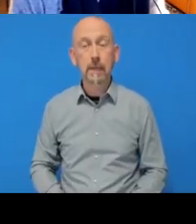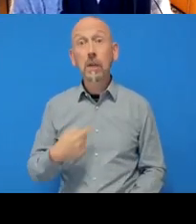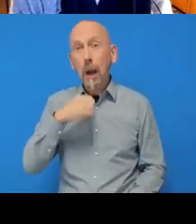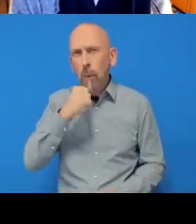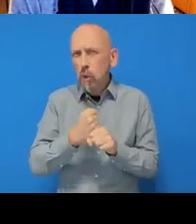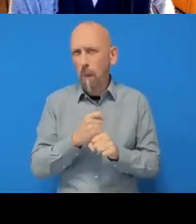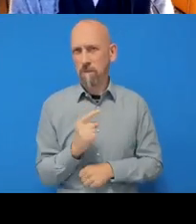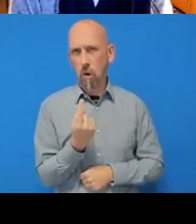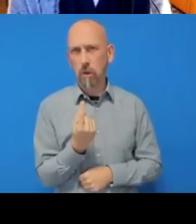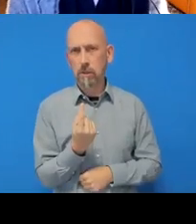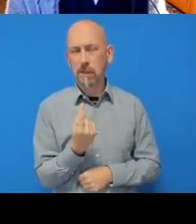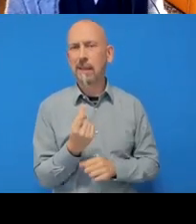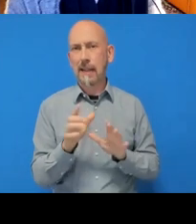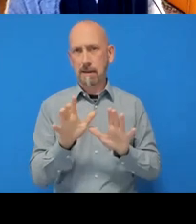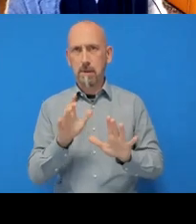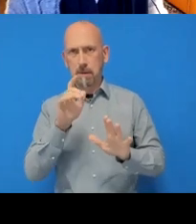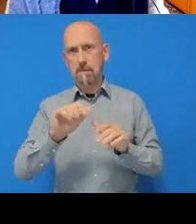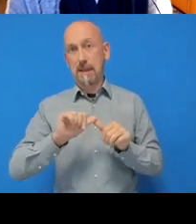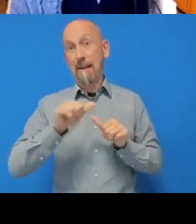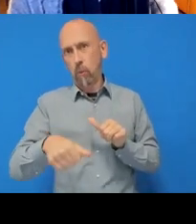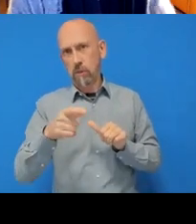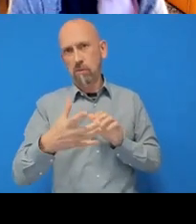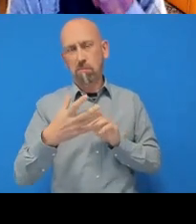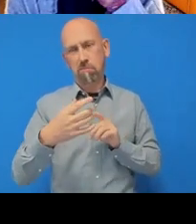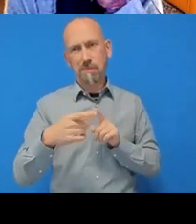And this is where we're going to need GitHub Desktop in a minute.